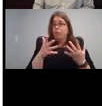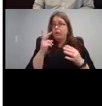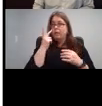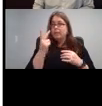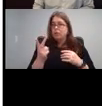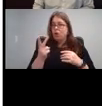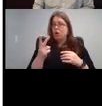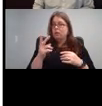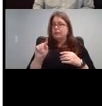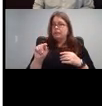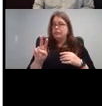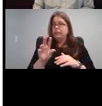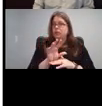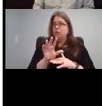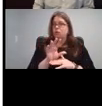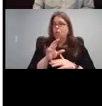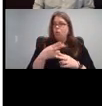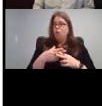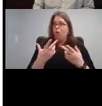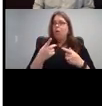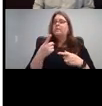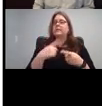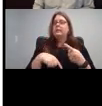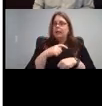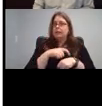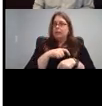Signing Time. Lots of songs and